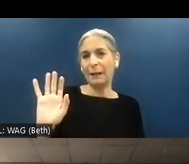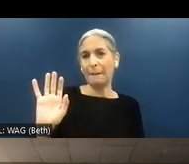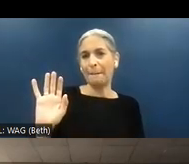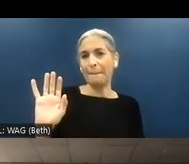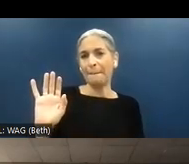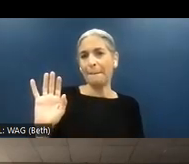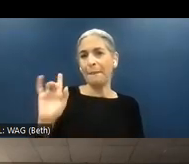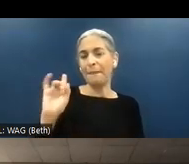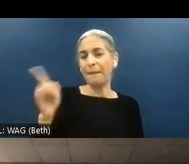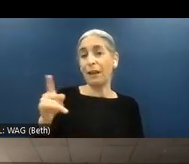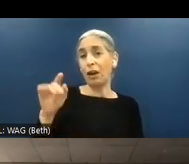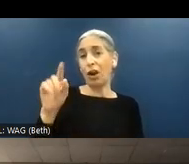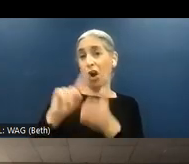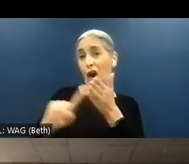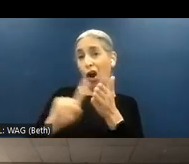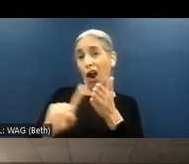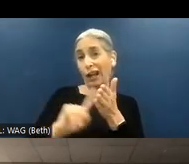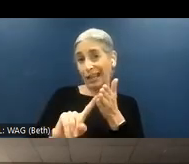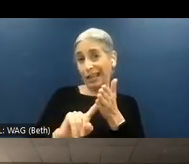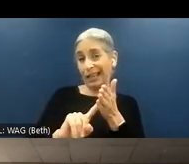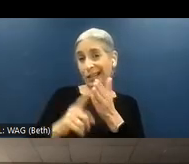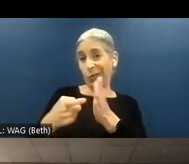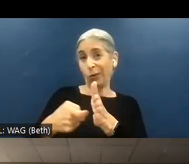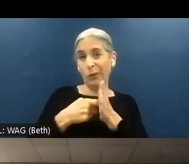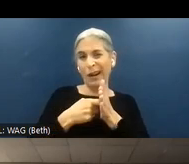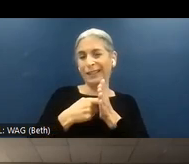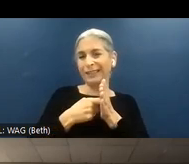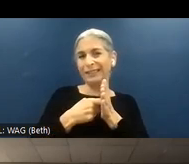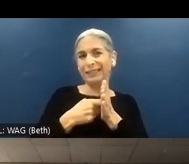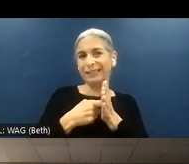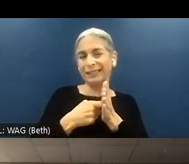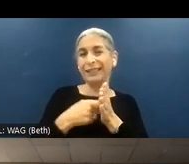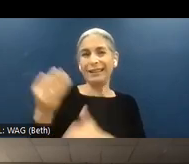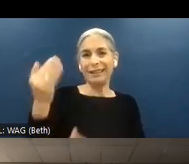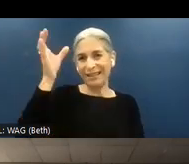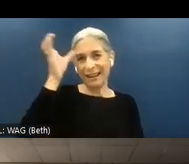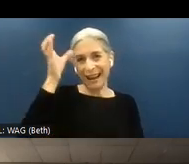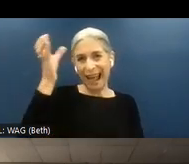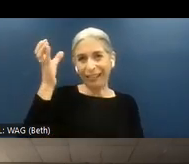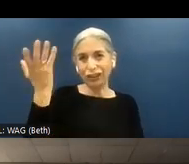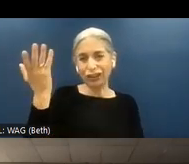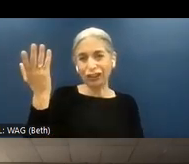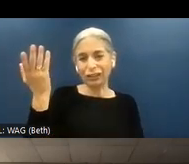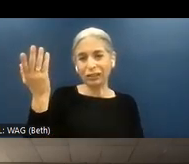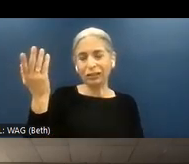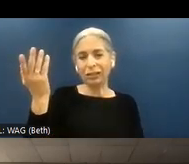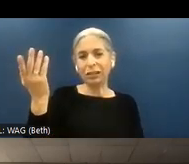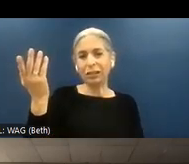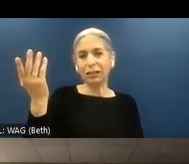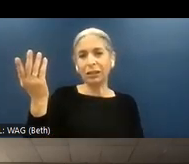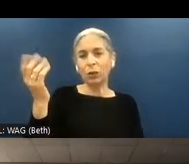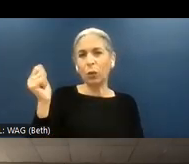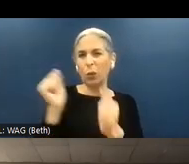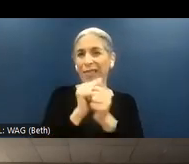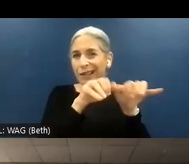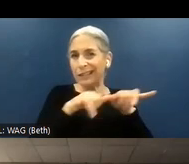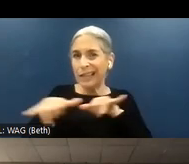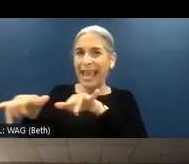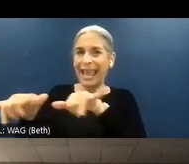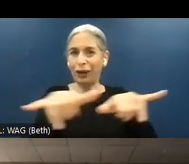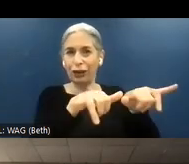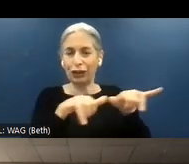the audit phase requires knowledge. Knowledge, in terms of standards, so the auditor needs